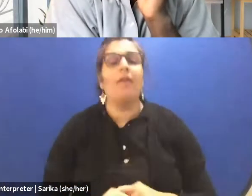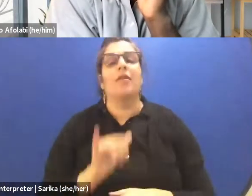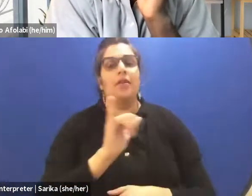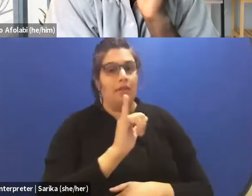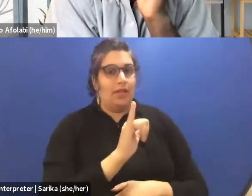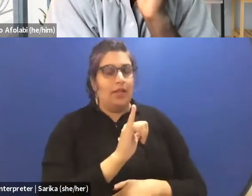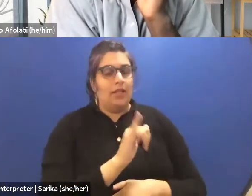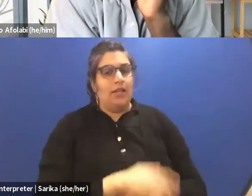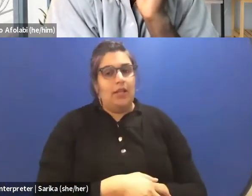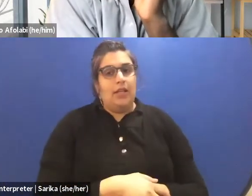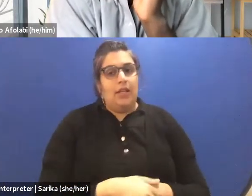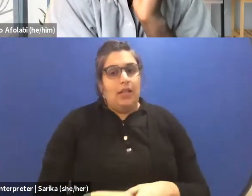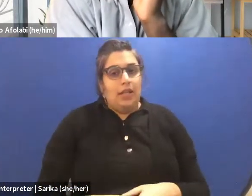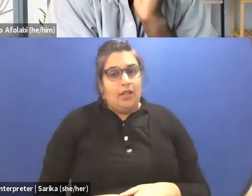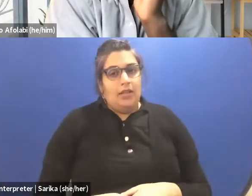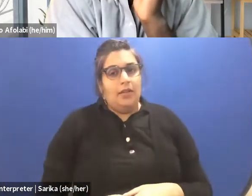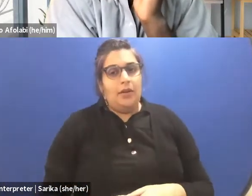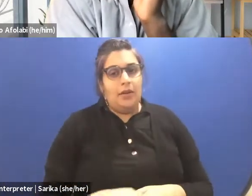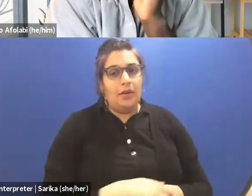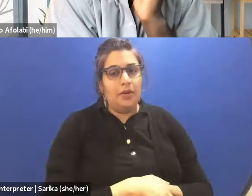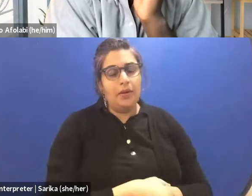(Charles speaks French)